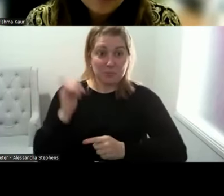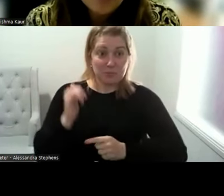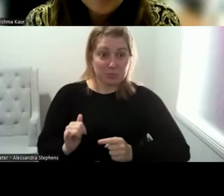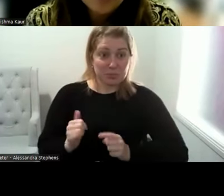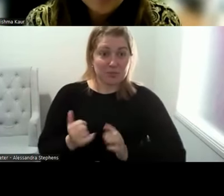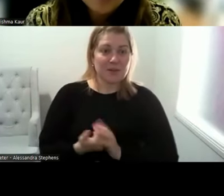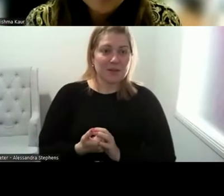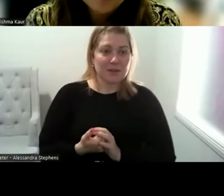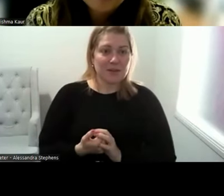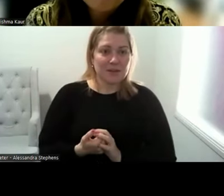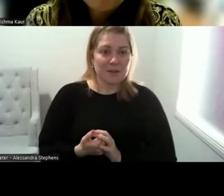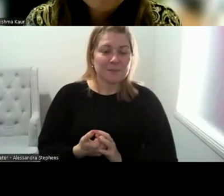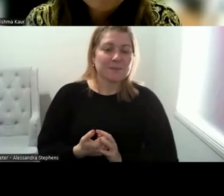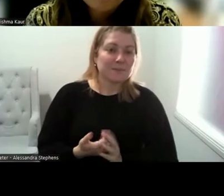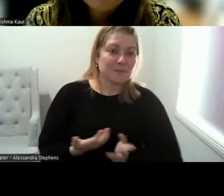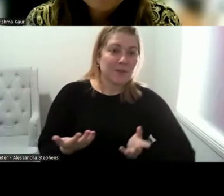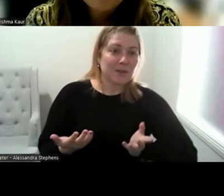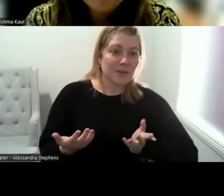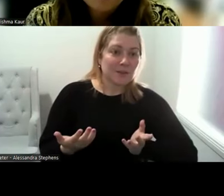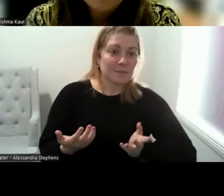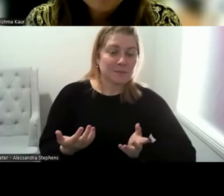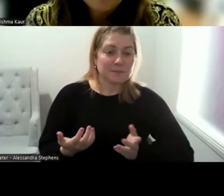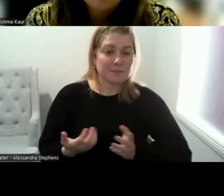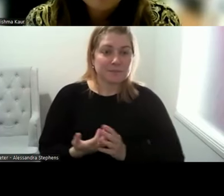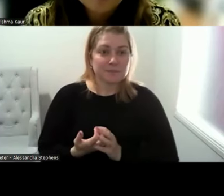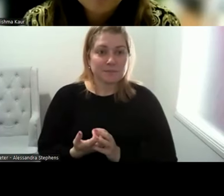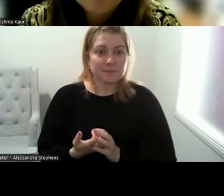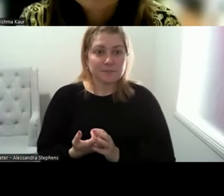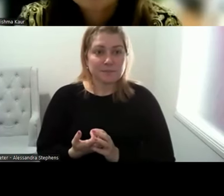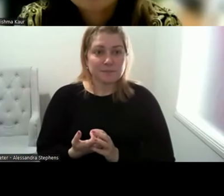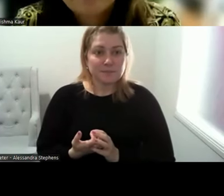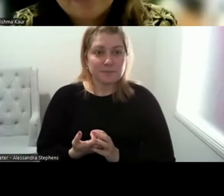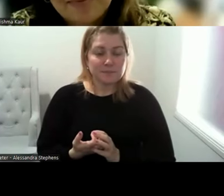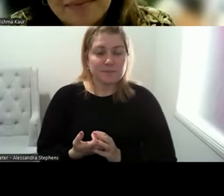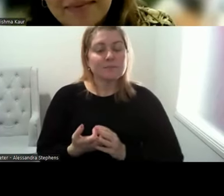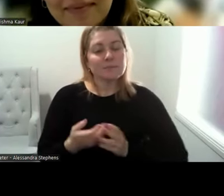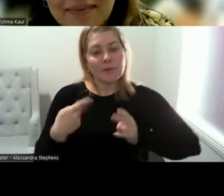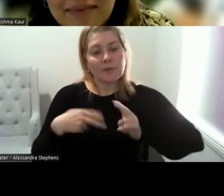my life. I don't need to know how to play golf to go, oh that's a really important activity,